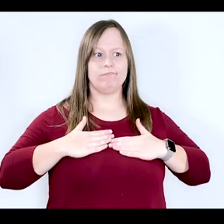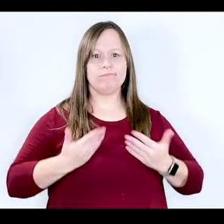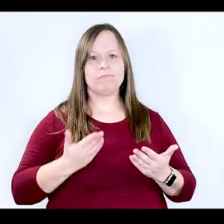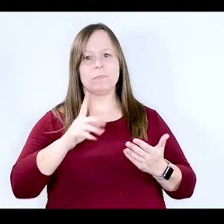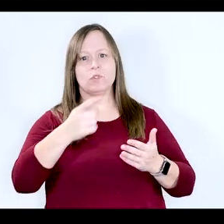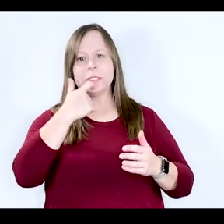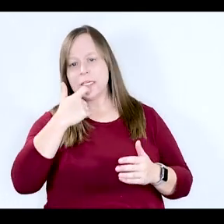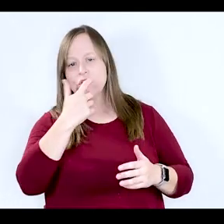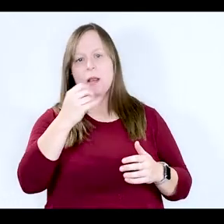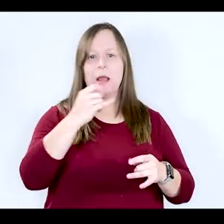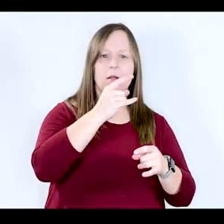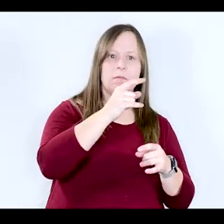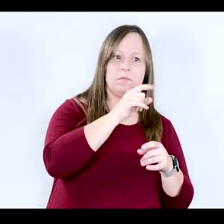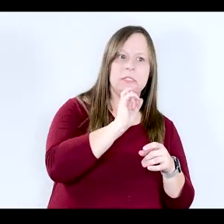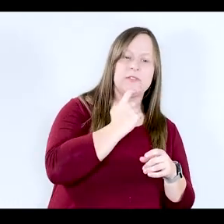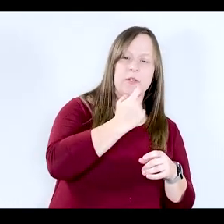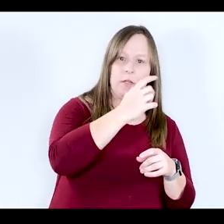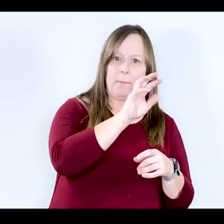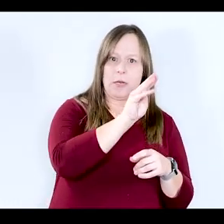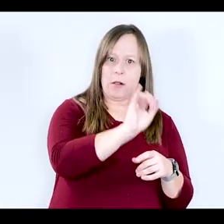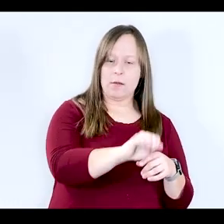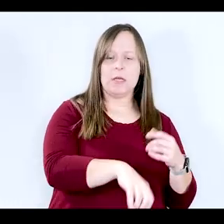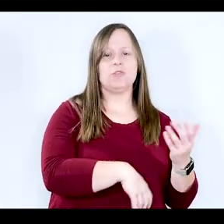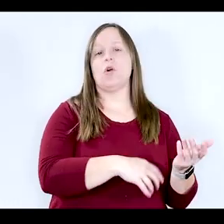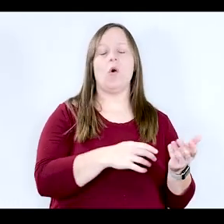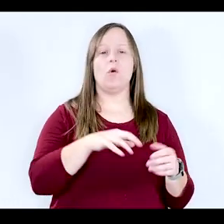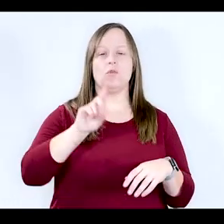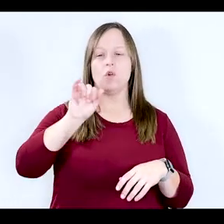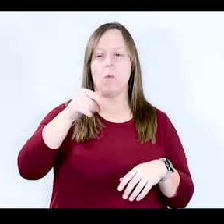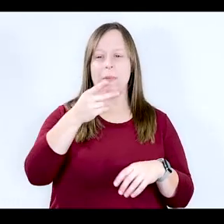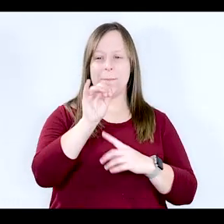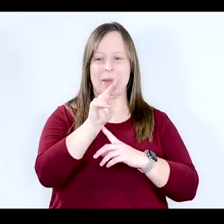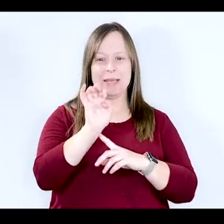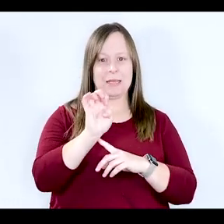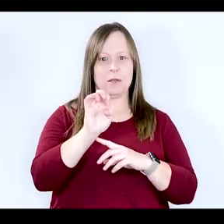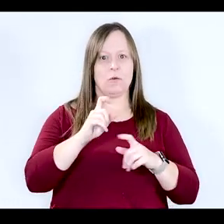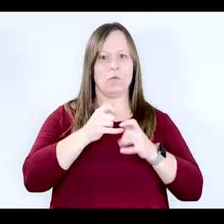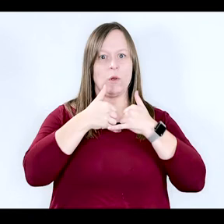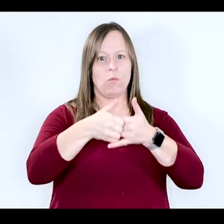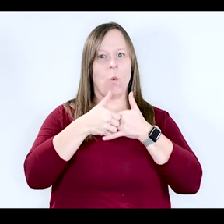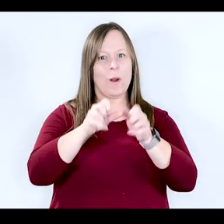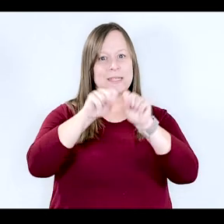to addiction. So, for example, our brain's dopamine based reward system is often